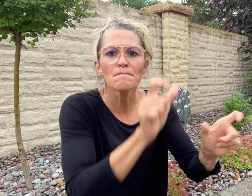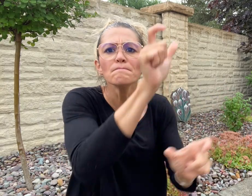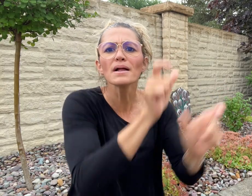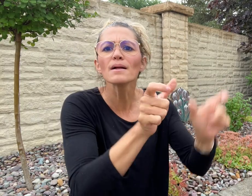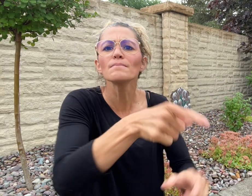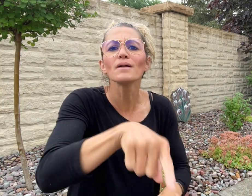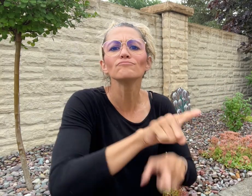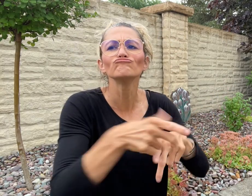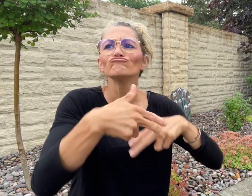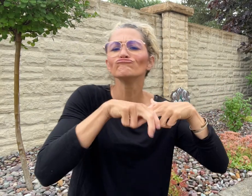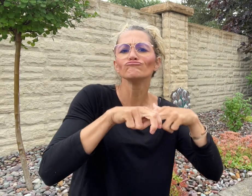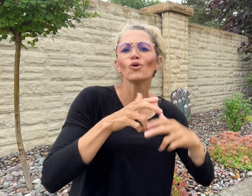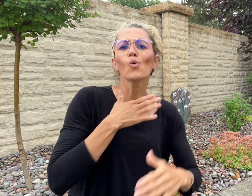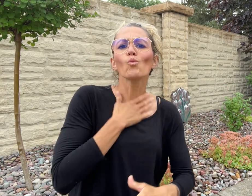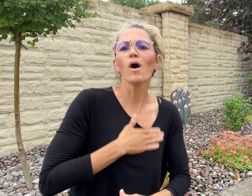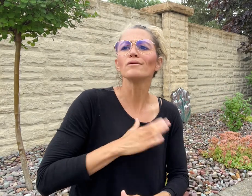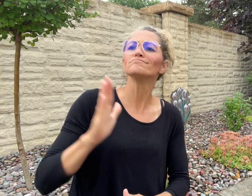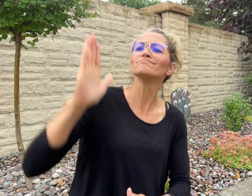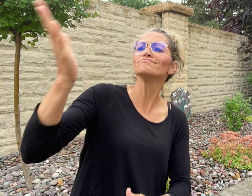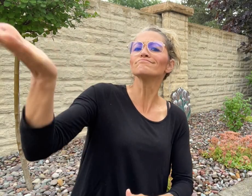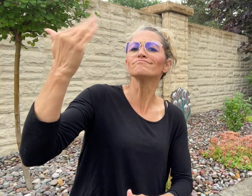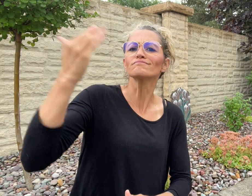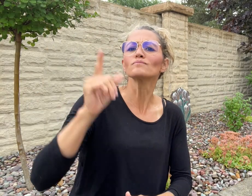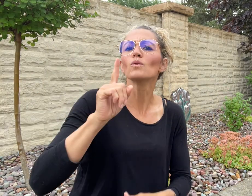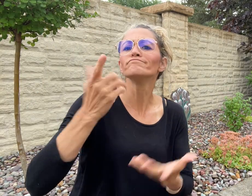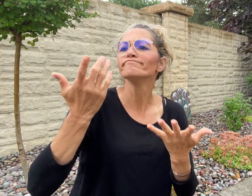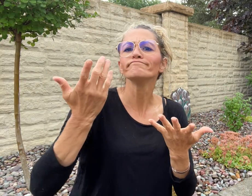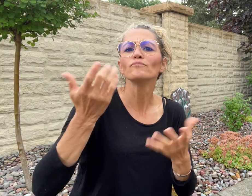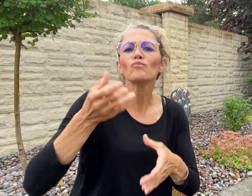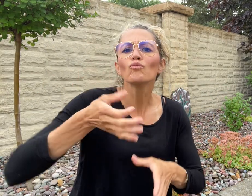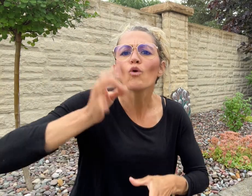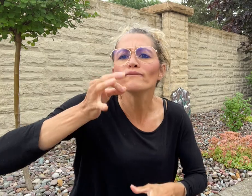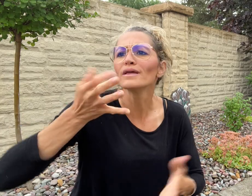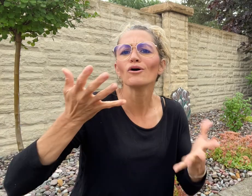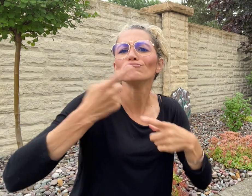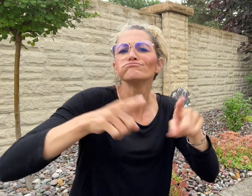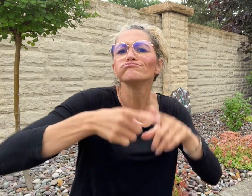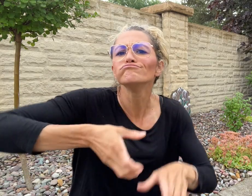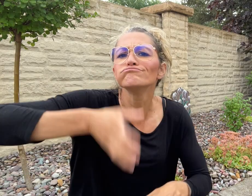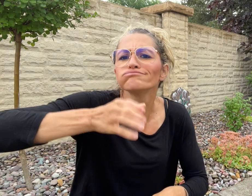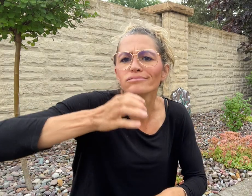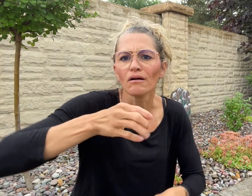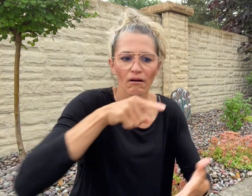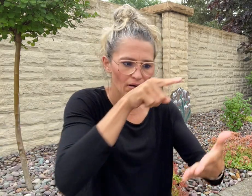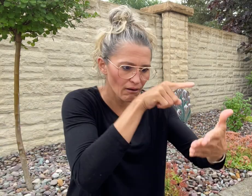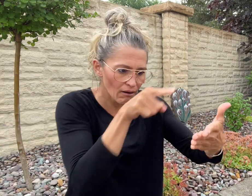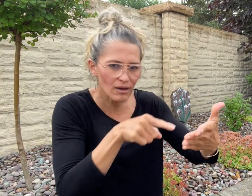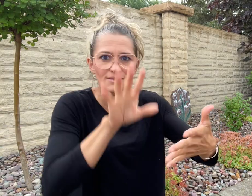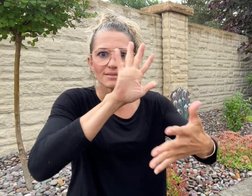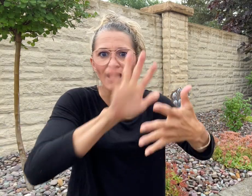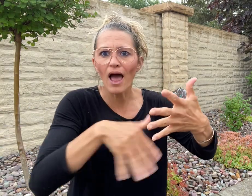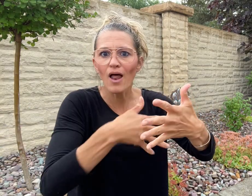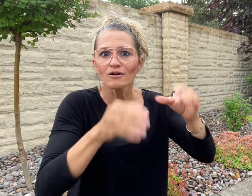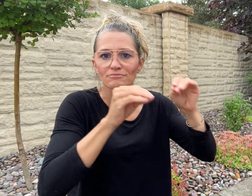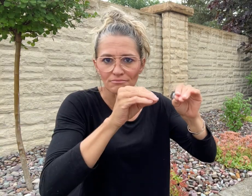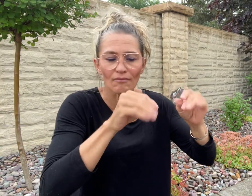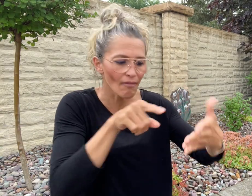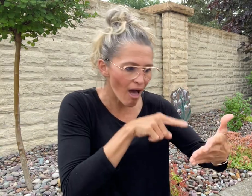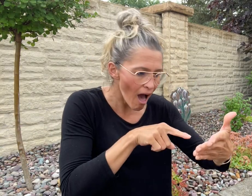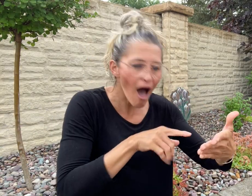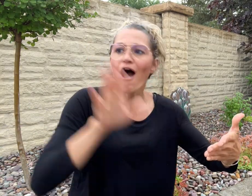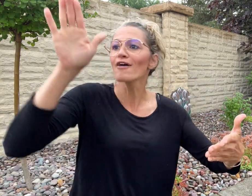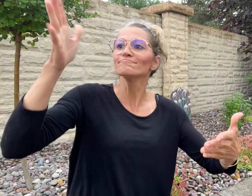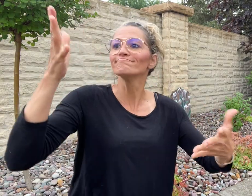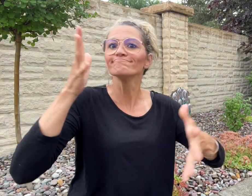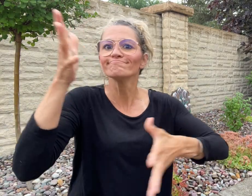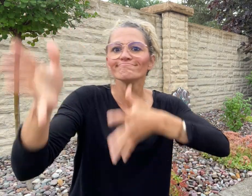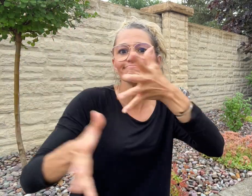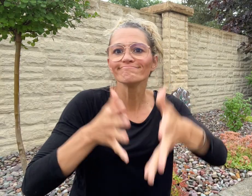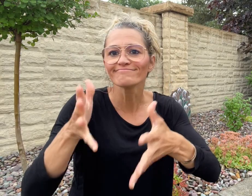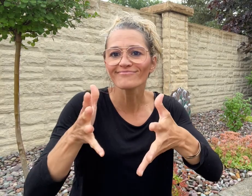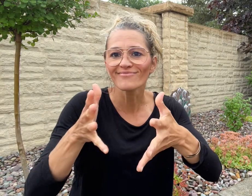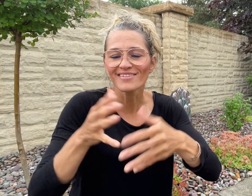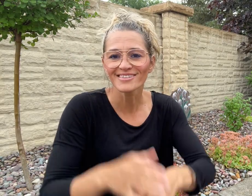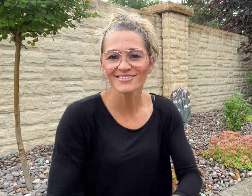customers to order their drinks in sign language.